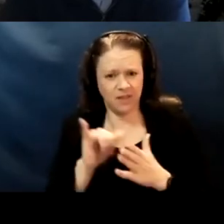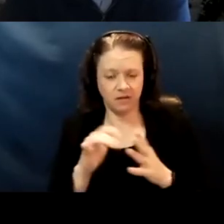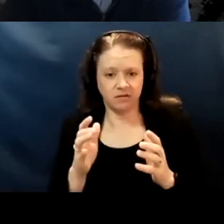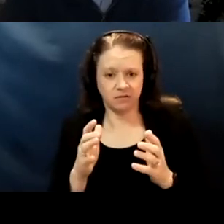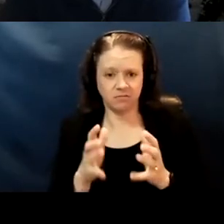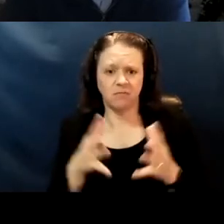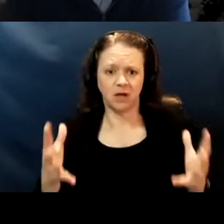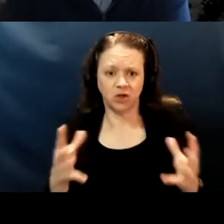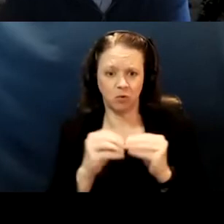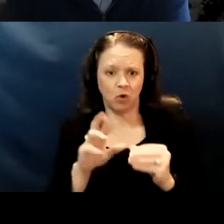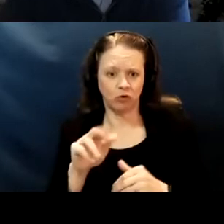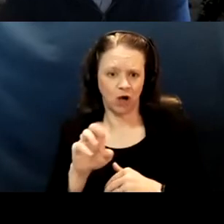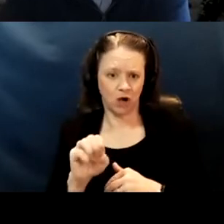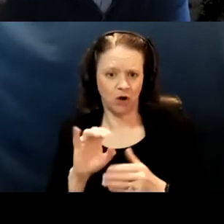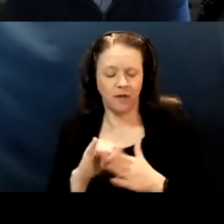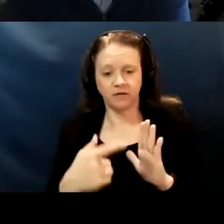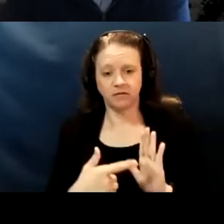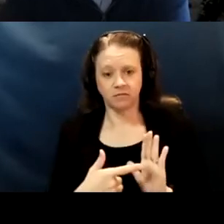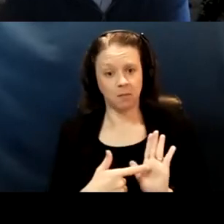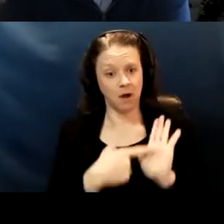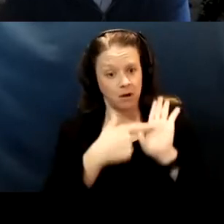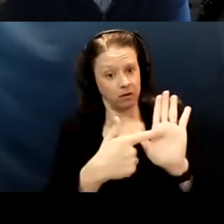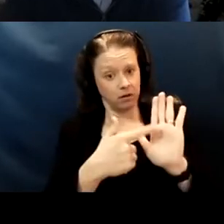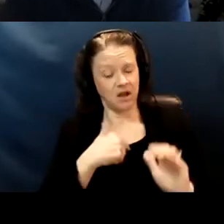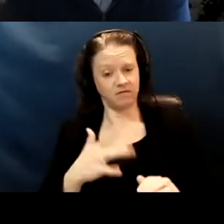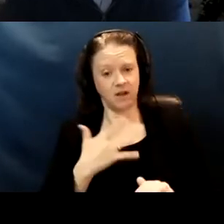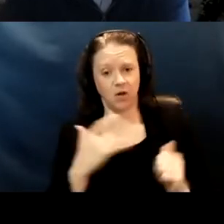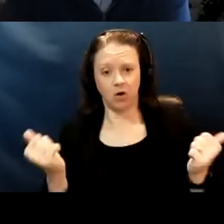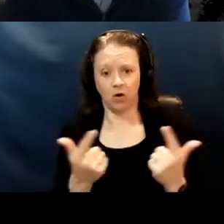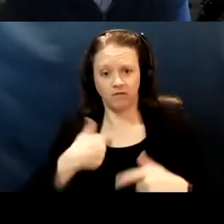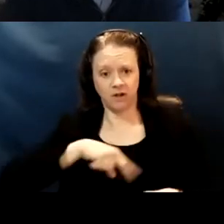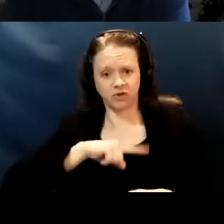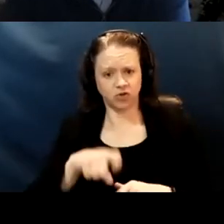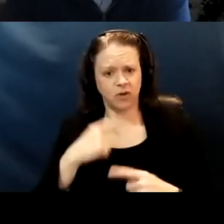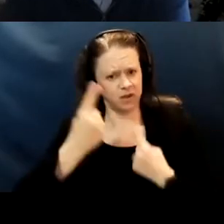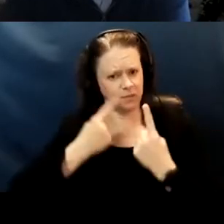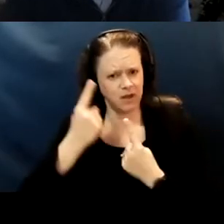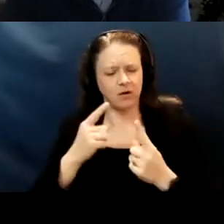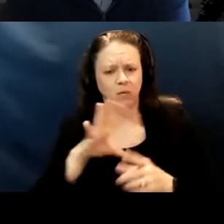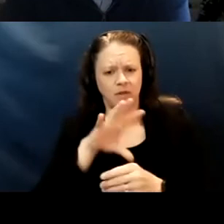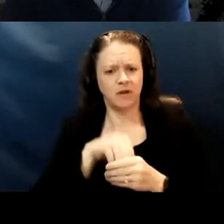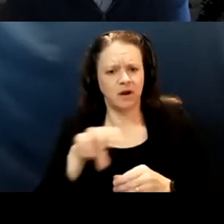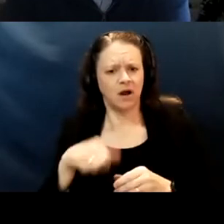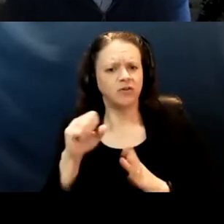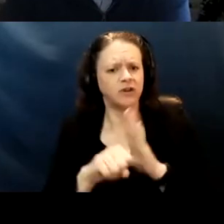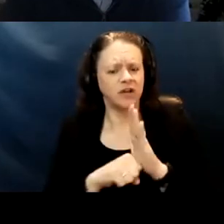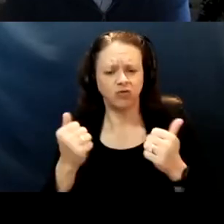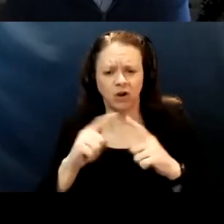and it's actually a model that I think is important for all of us to be thinking about, in other states and looking for opportunities to build out.